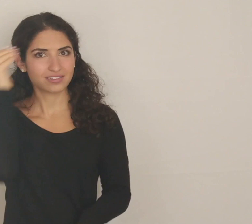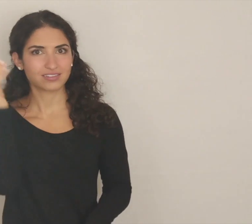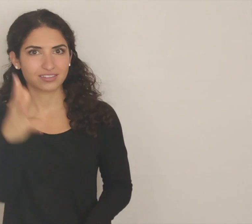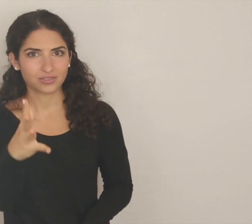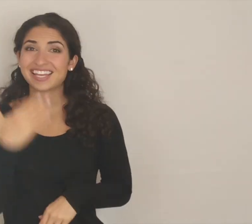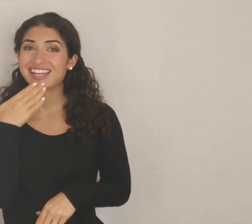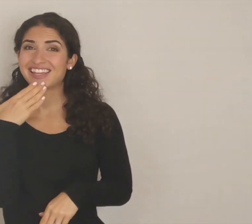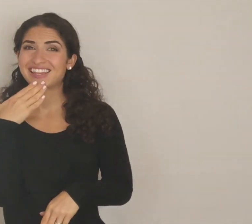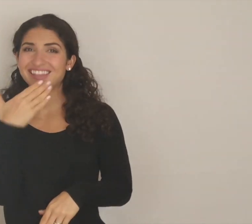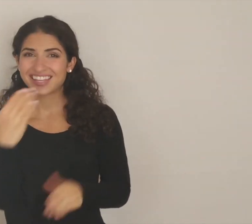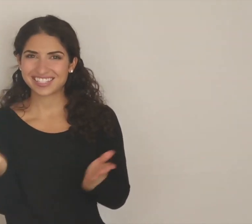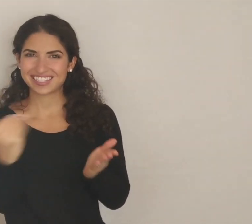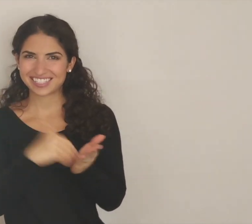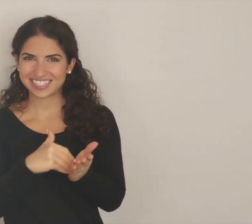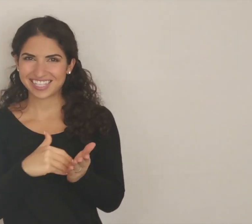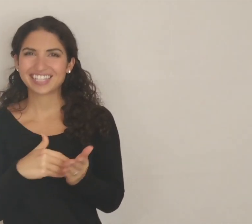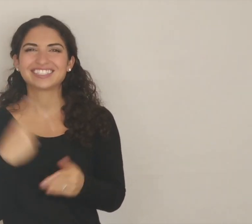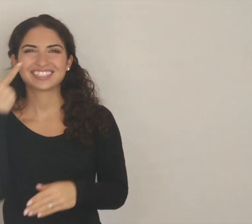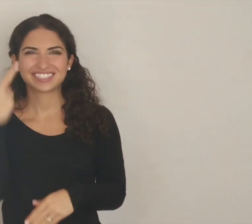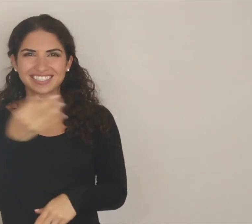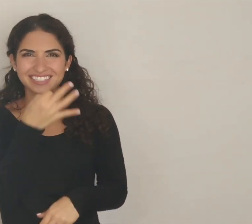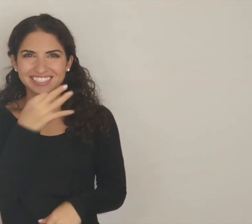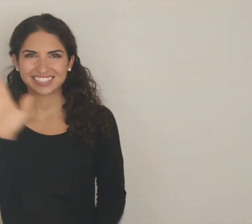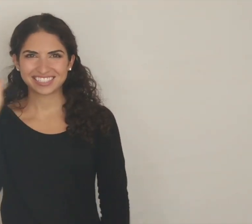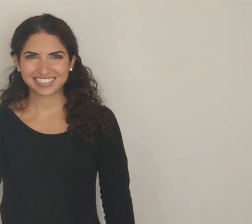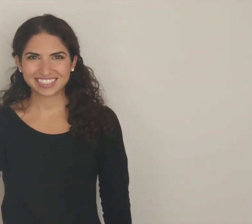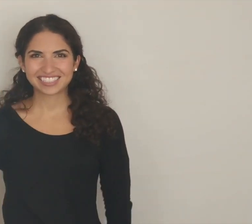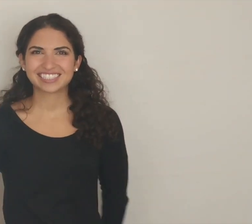new videos. Thanks again, and I'll see you soon.